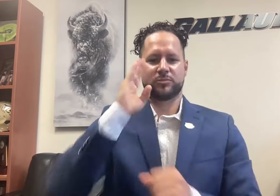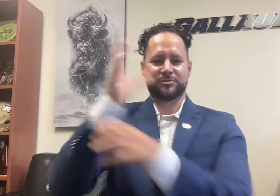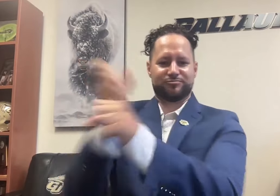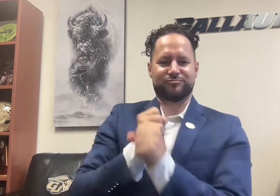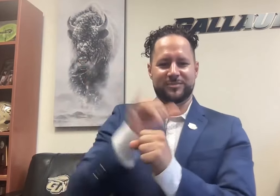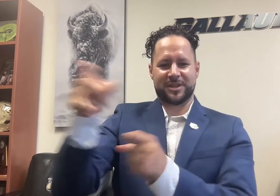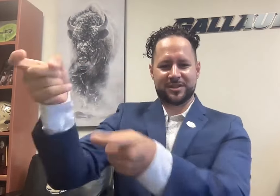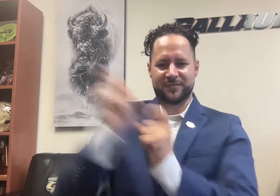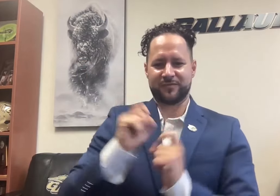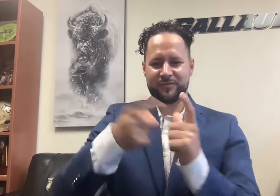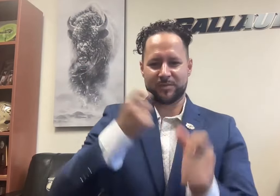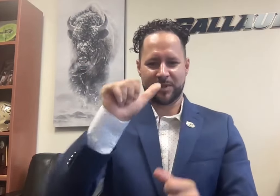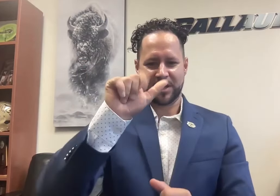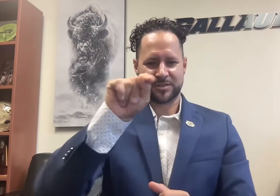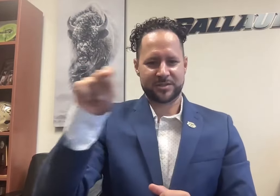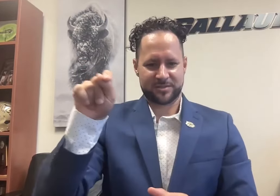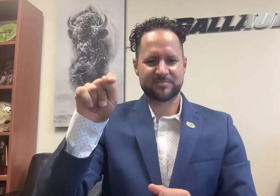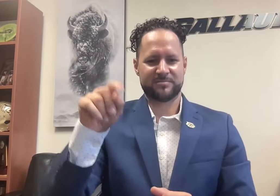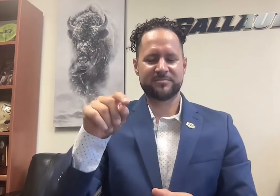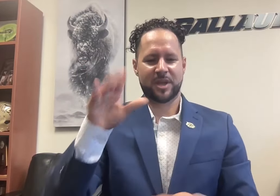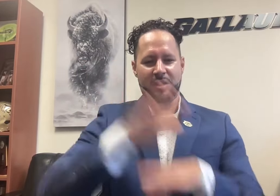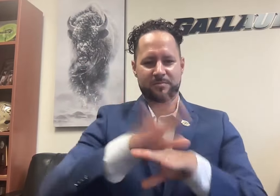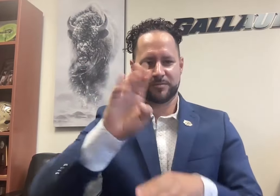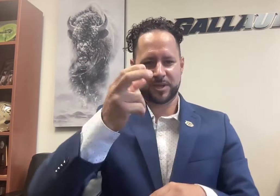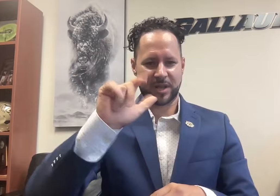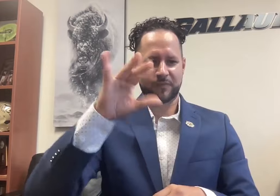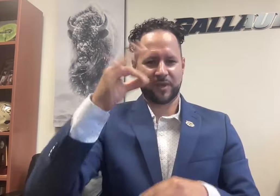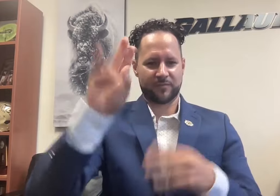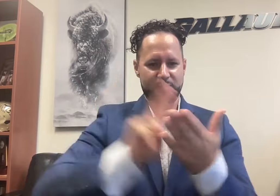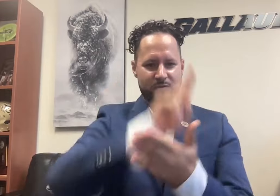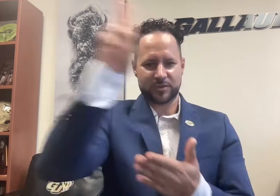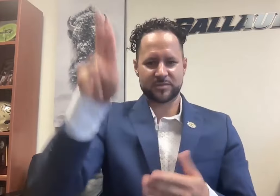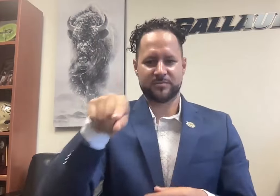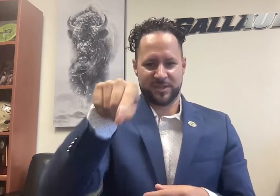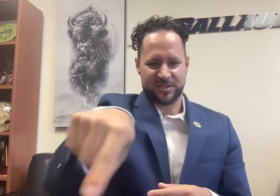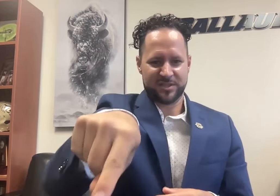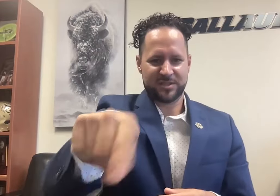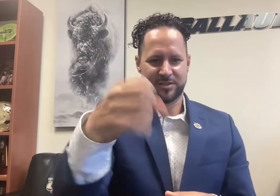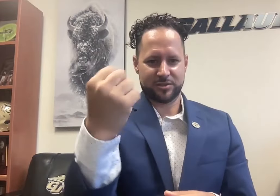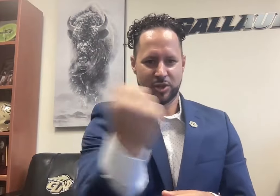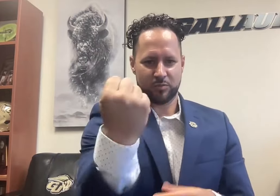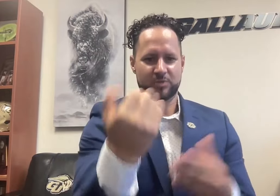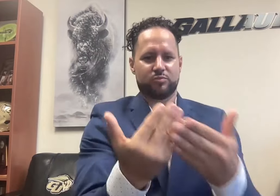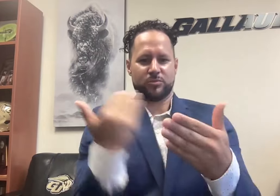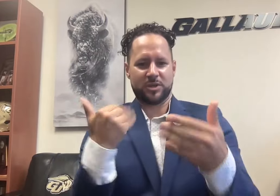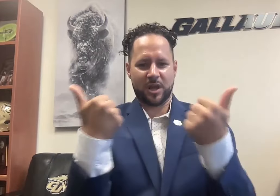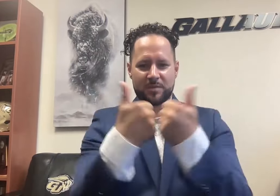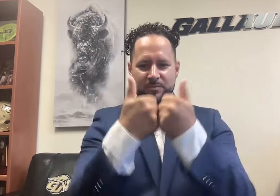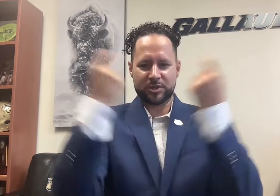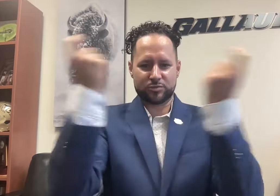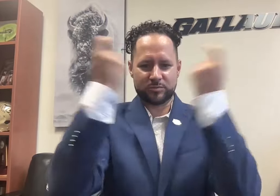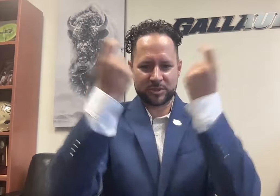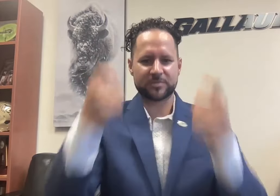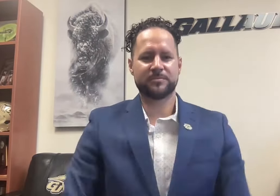will accept this gift on behalf of the university in a pre-game ceremony on Saturday.